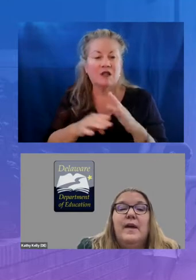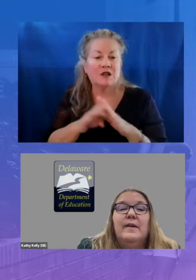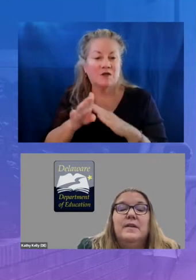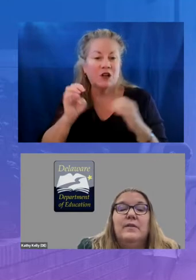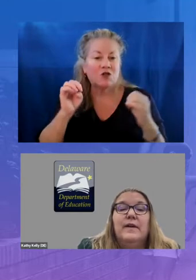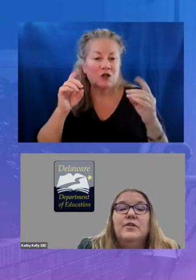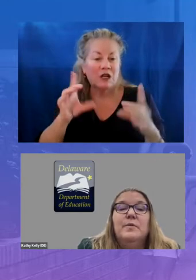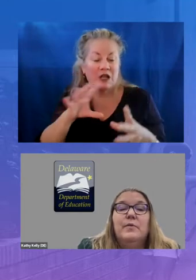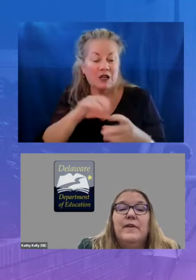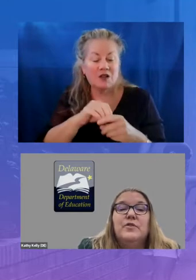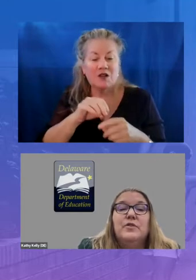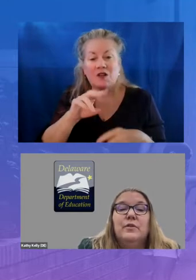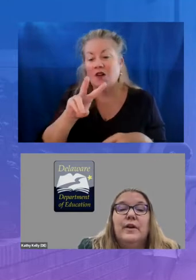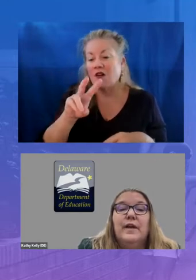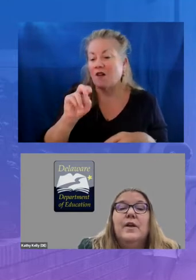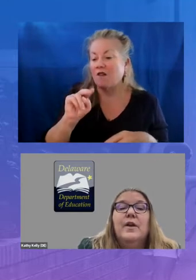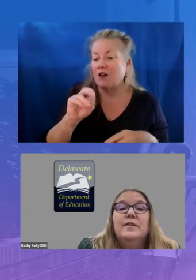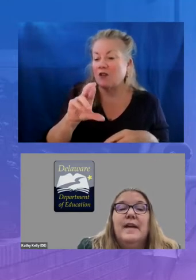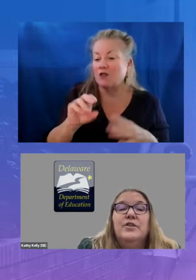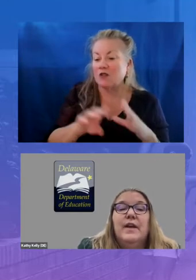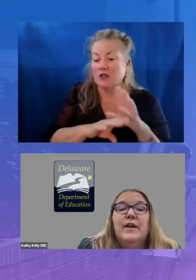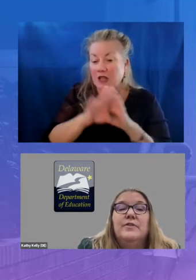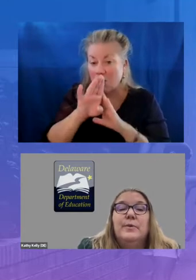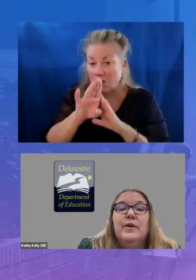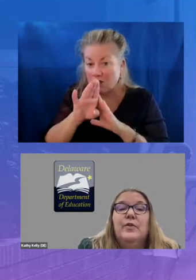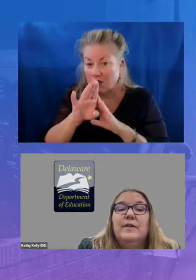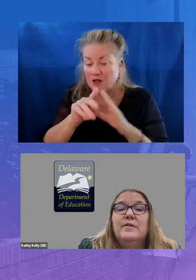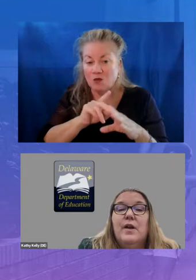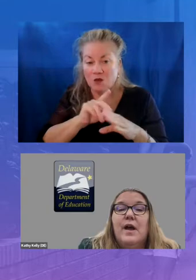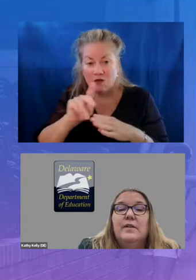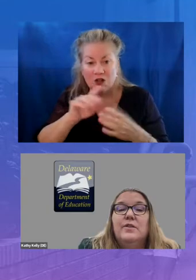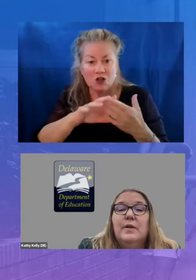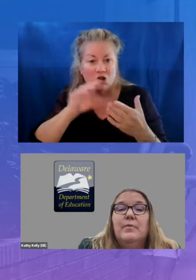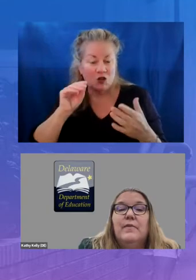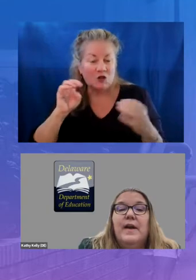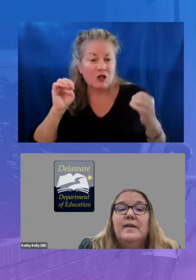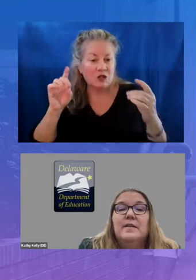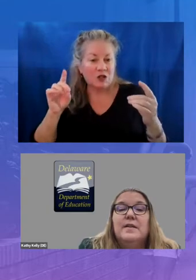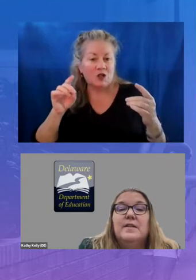acceleration professional learning to educators to increase their knowledge in providing successful